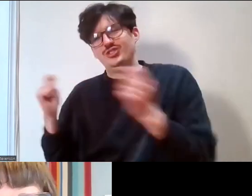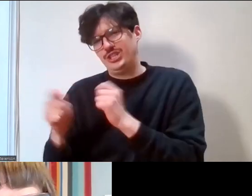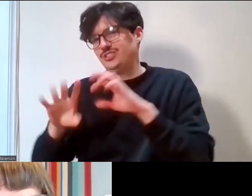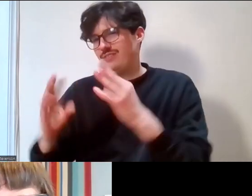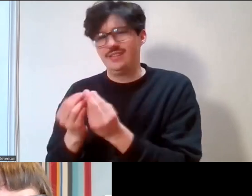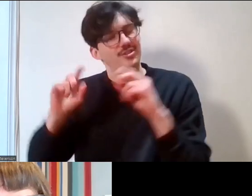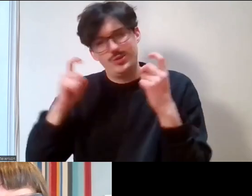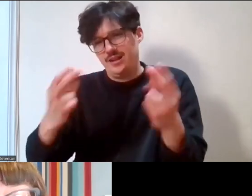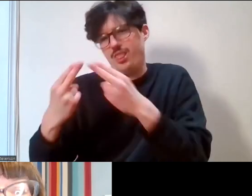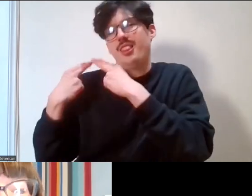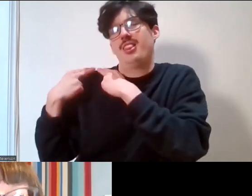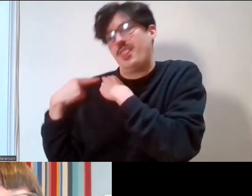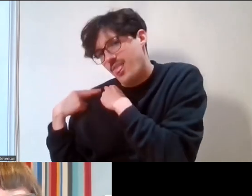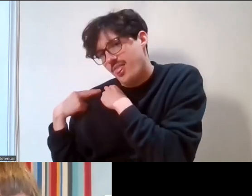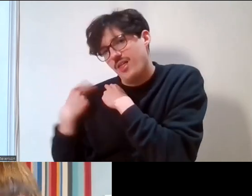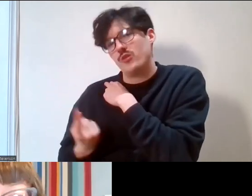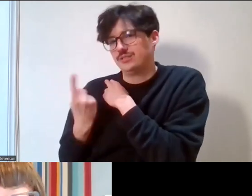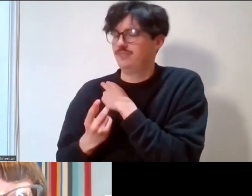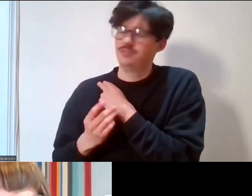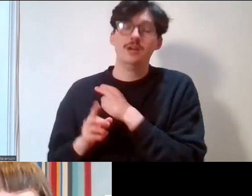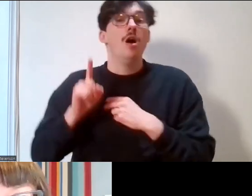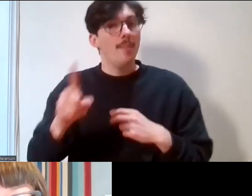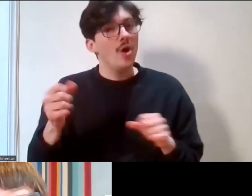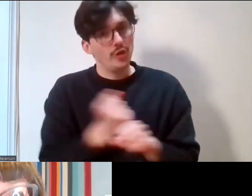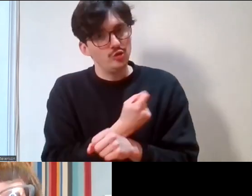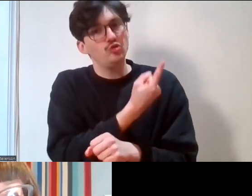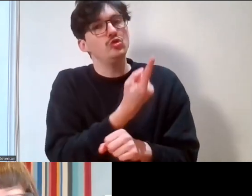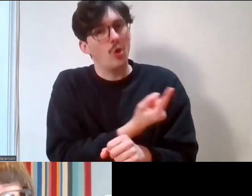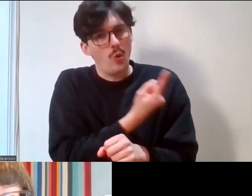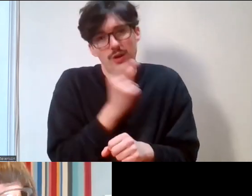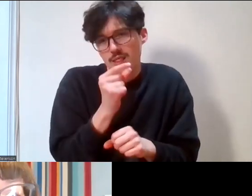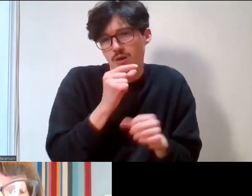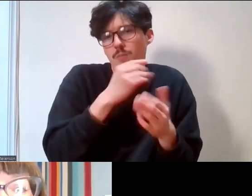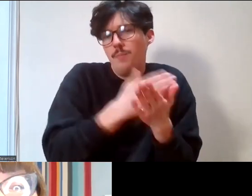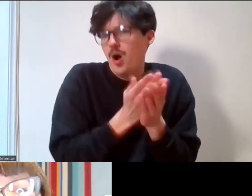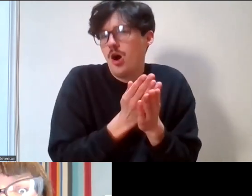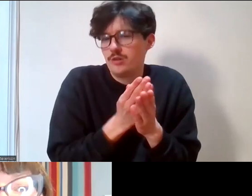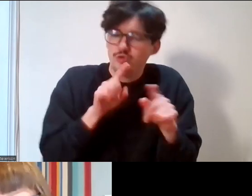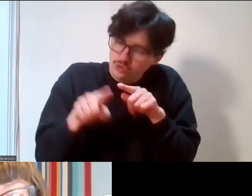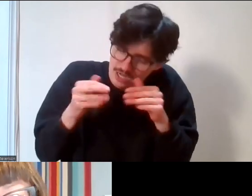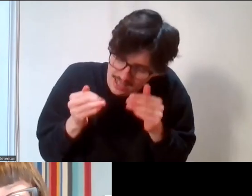the heritage sector but you can do your bit to get us closer to it. So what does that bit look